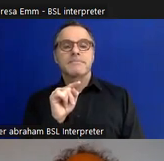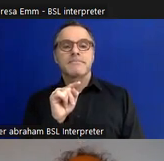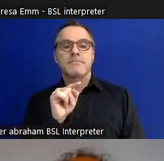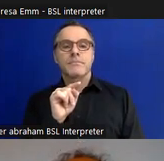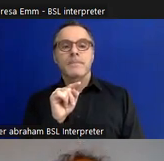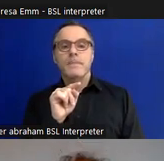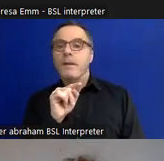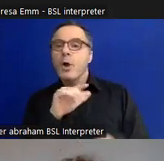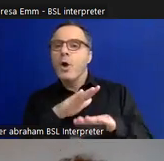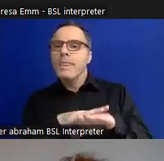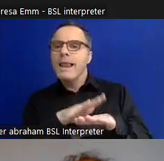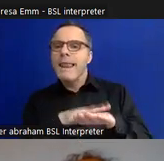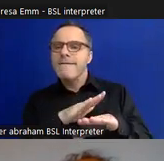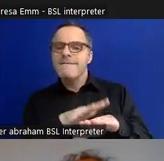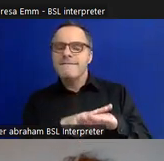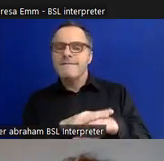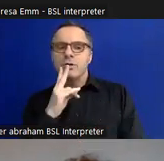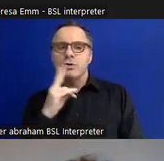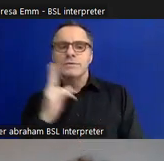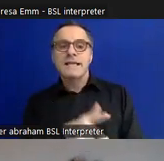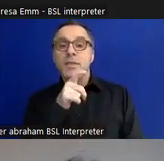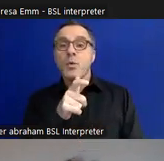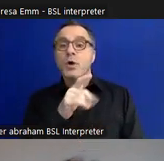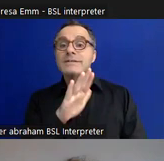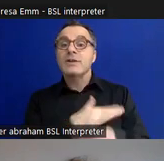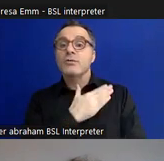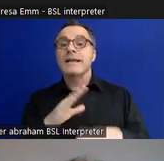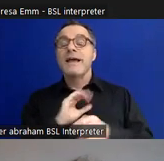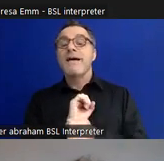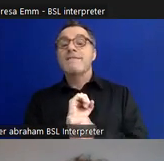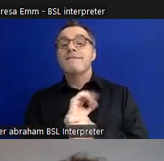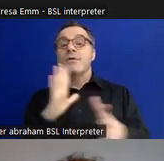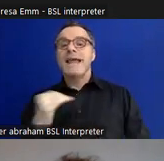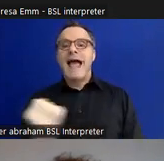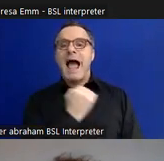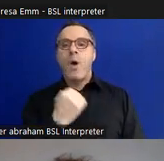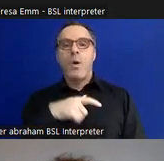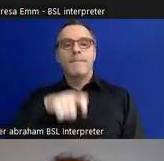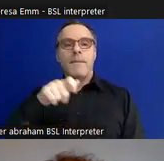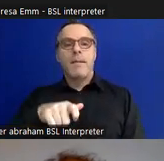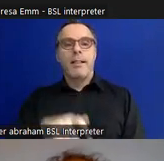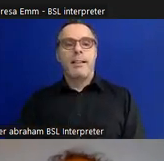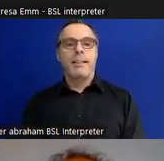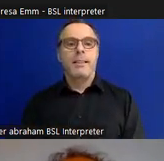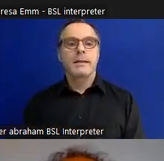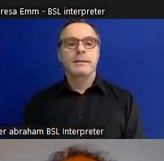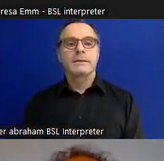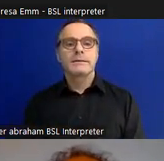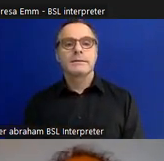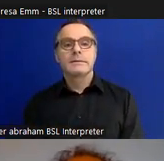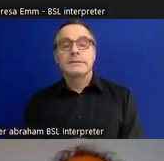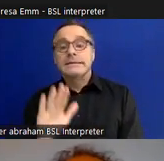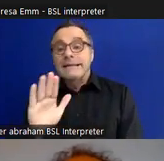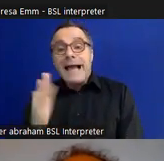you can see the words in green 'Free our people'. I don't know if I mentioned this earlier but each